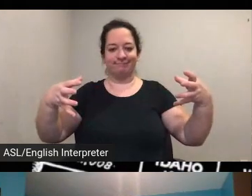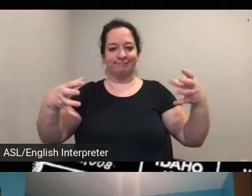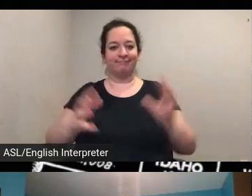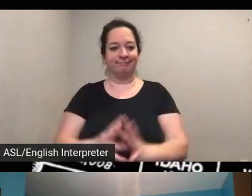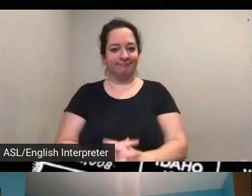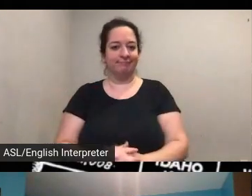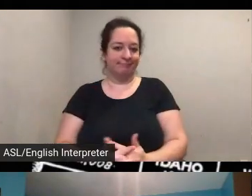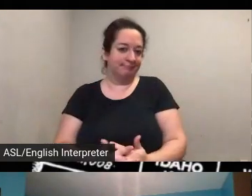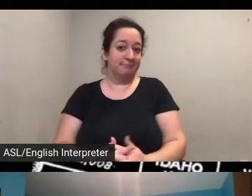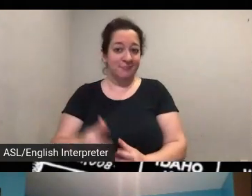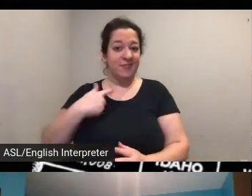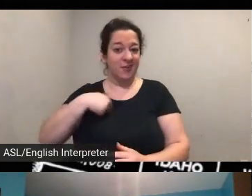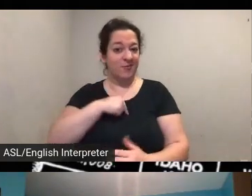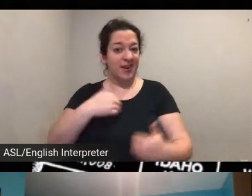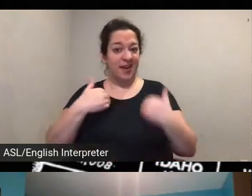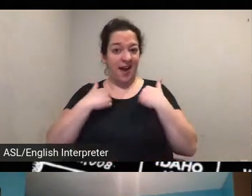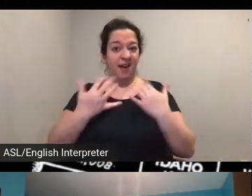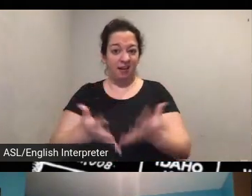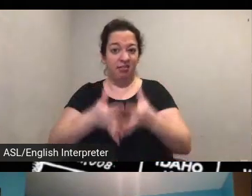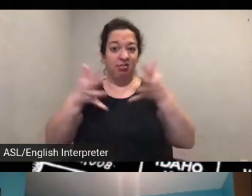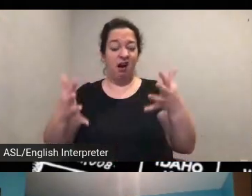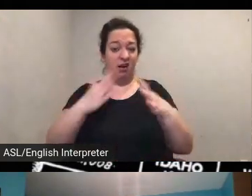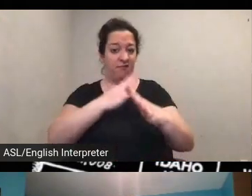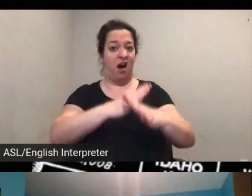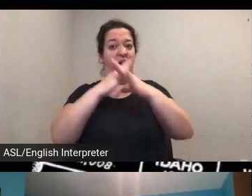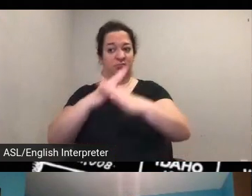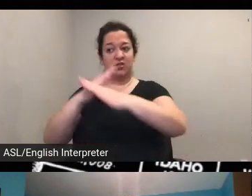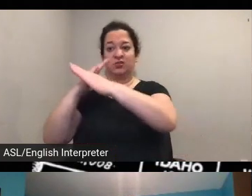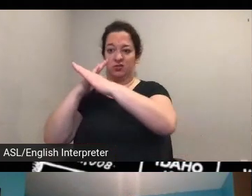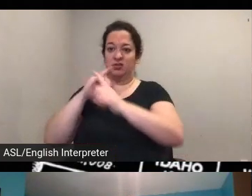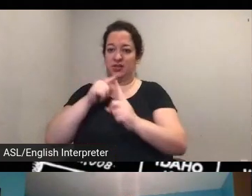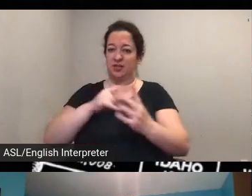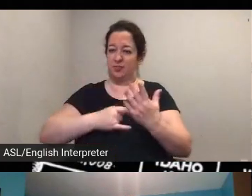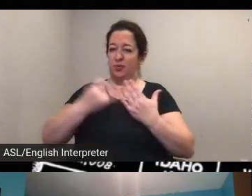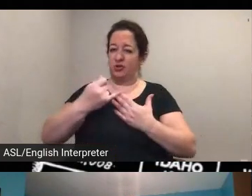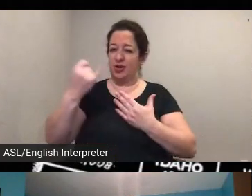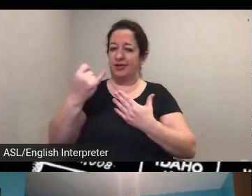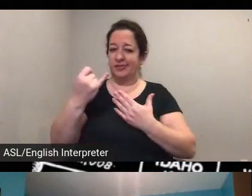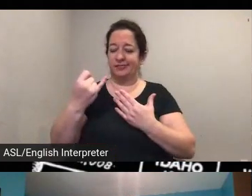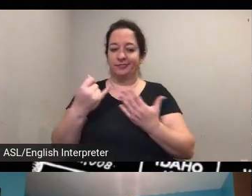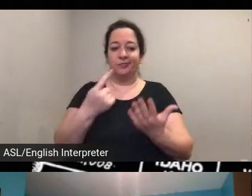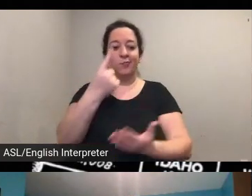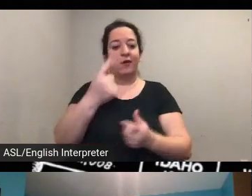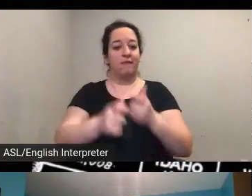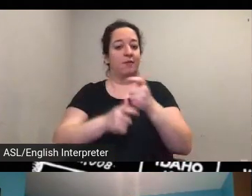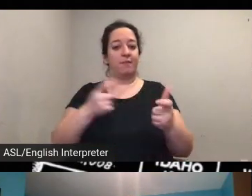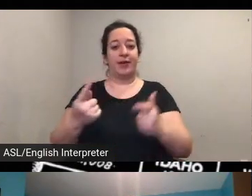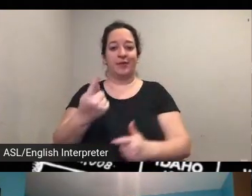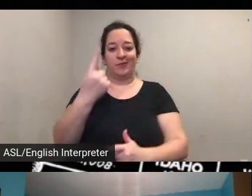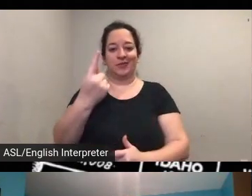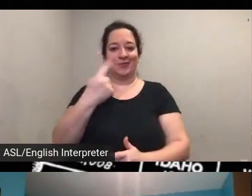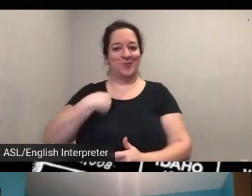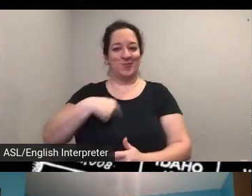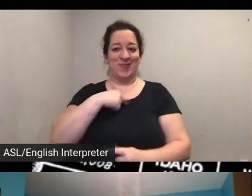had a lot of obstacles uh in this project one of the big ones obviously we can't go to any archives